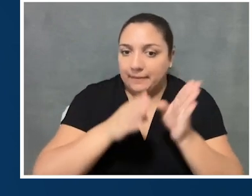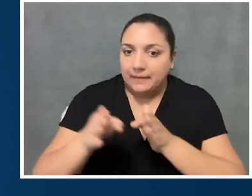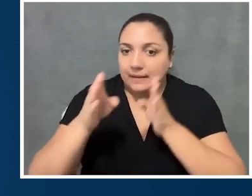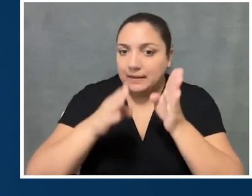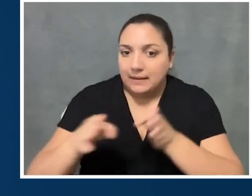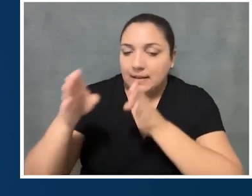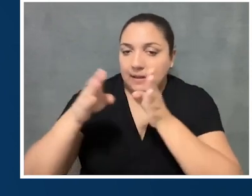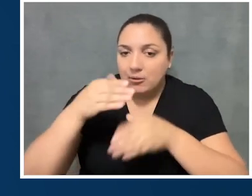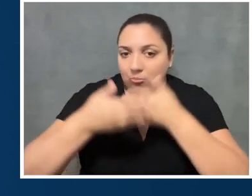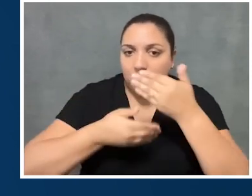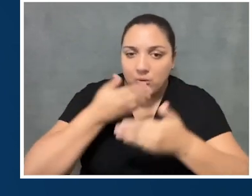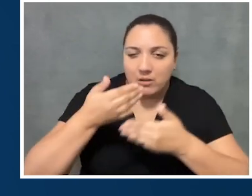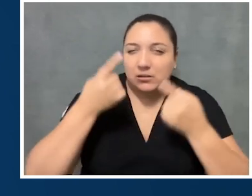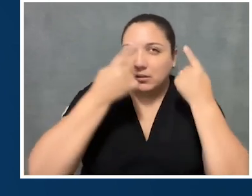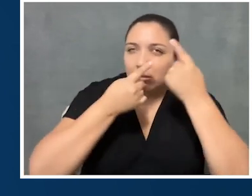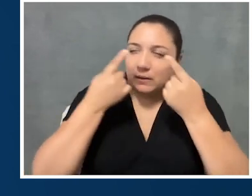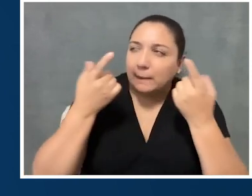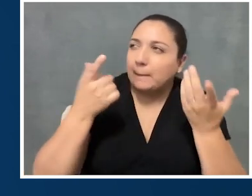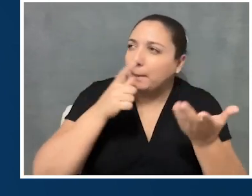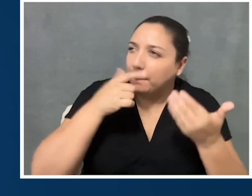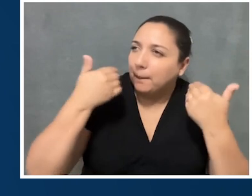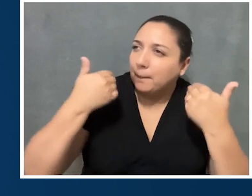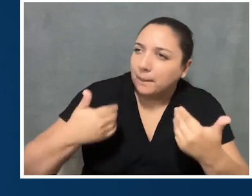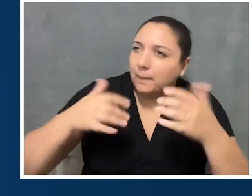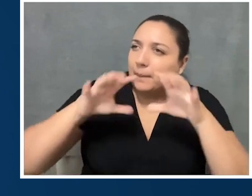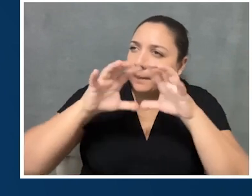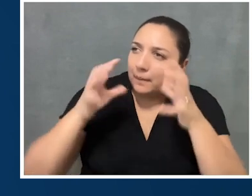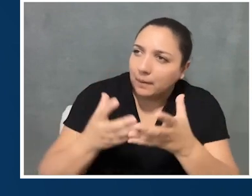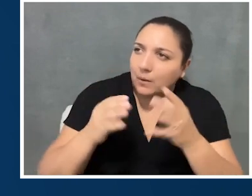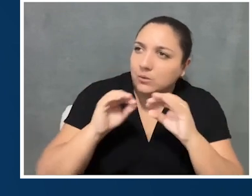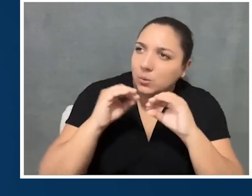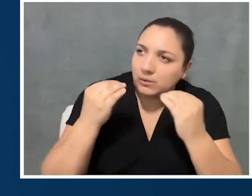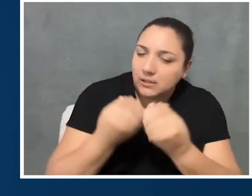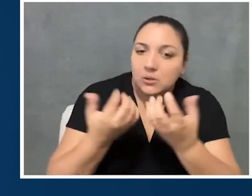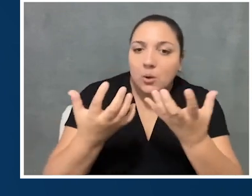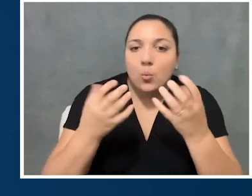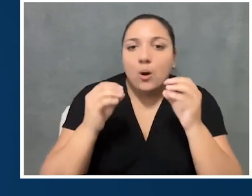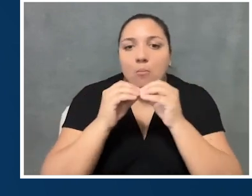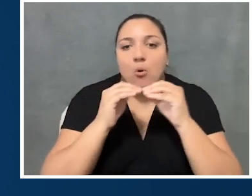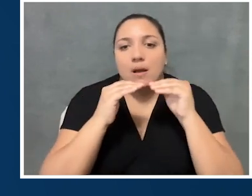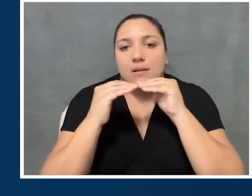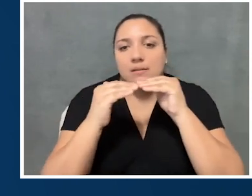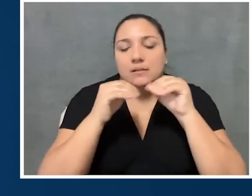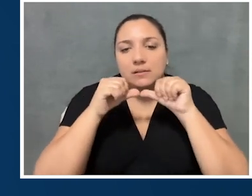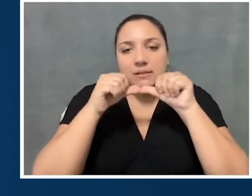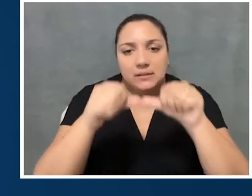and rethinking who we are as an organization to hopefully start to become a more equitable,